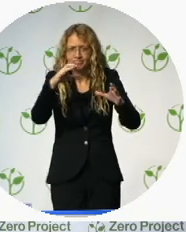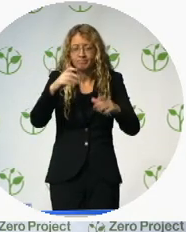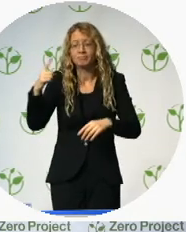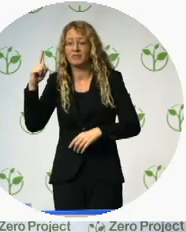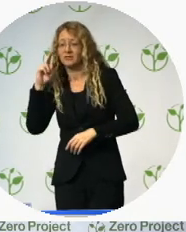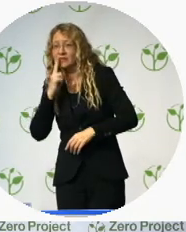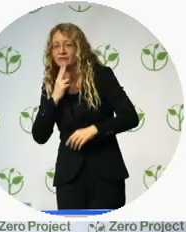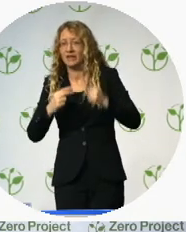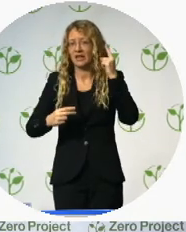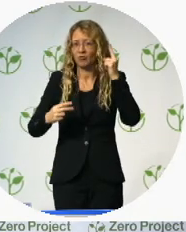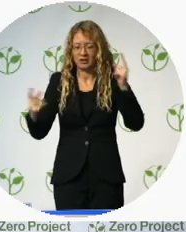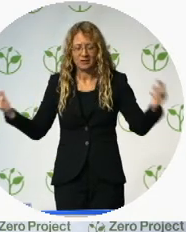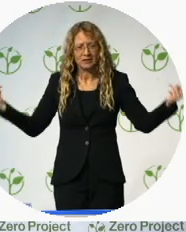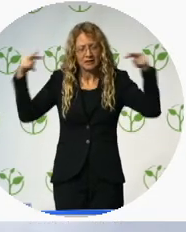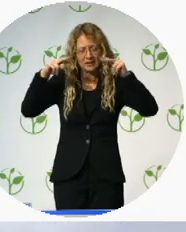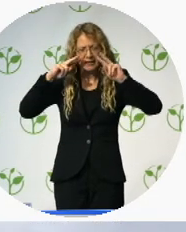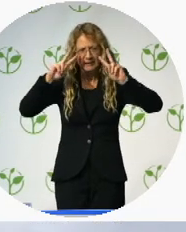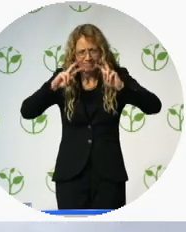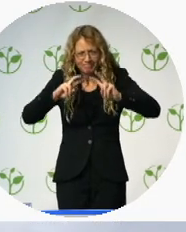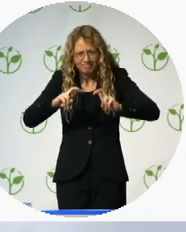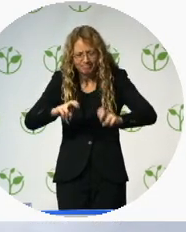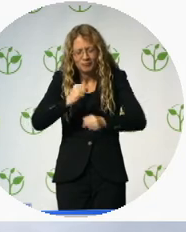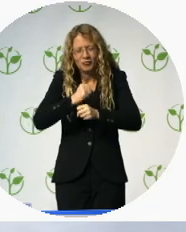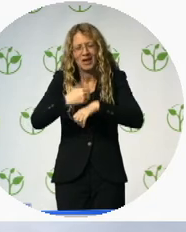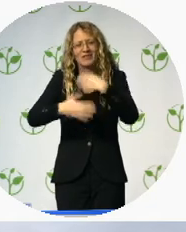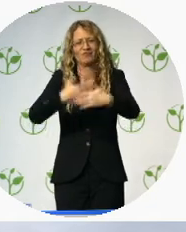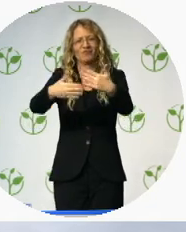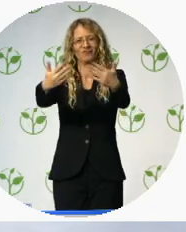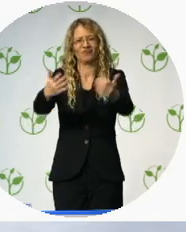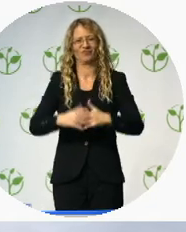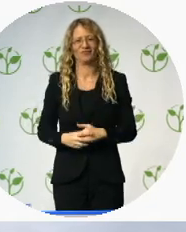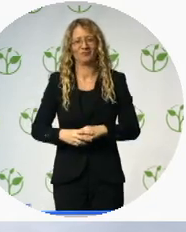... with the Centre for Sign Linguistics and Deaf Studies of the Chinese University of Hong Kong.